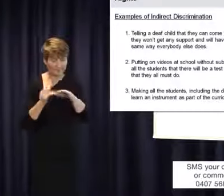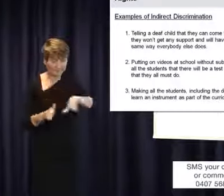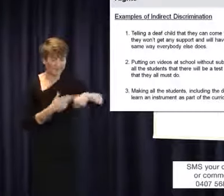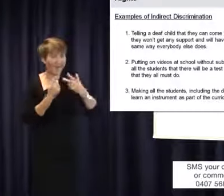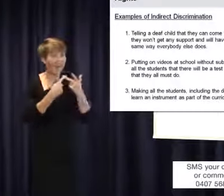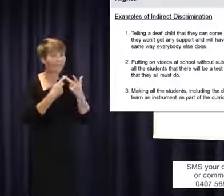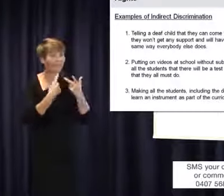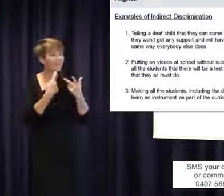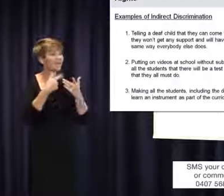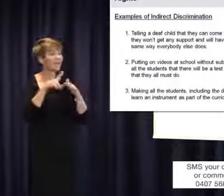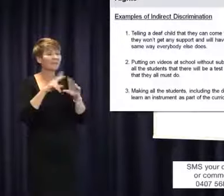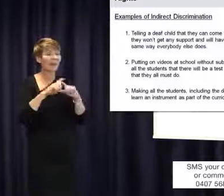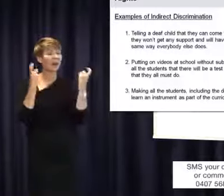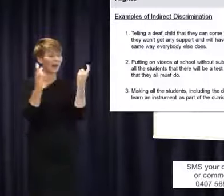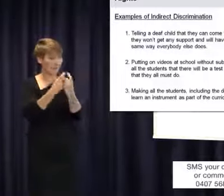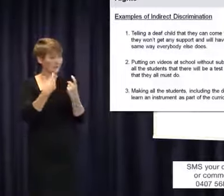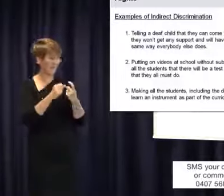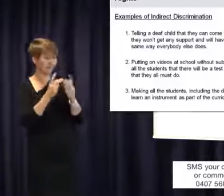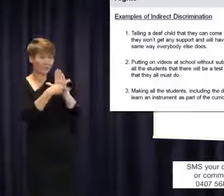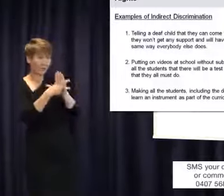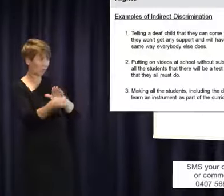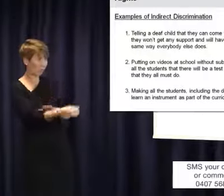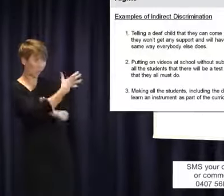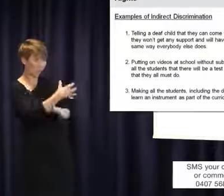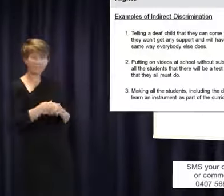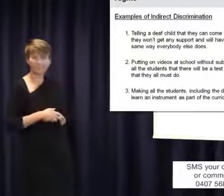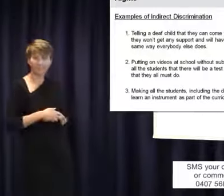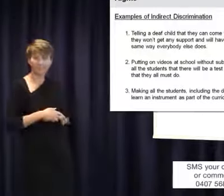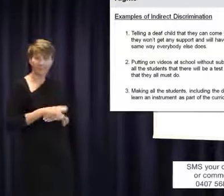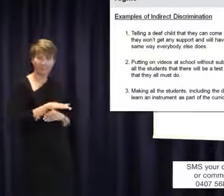getting the whole class to watch them but not putting subtitles on and saying, `Here